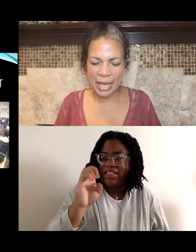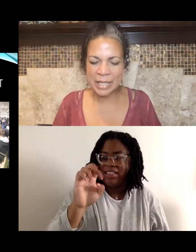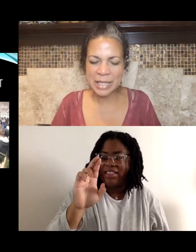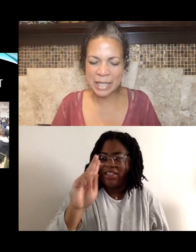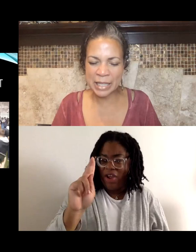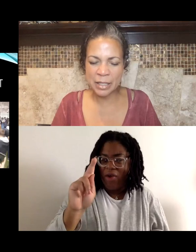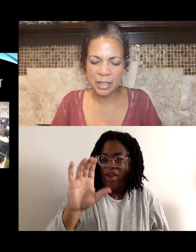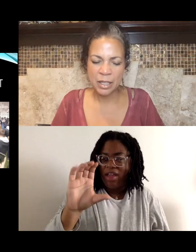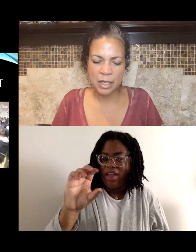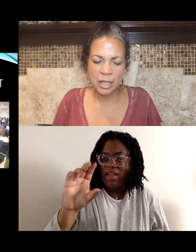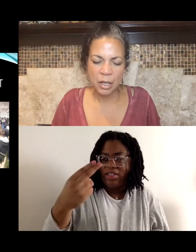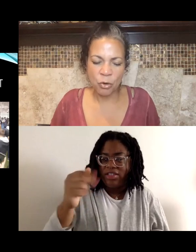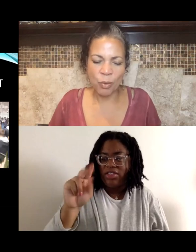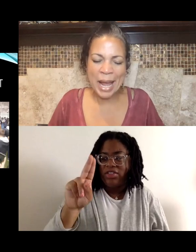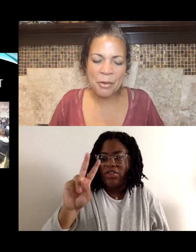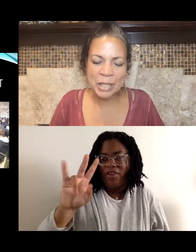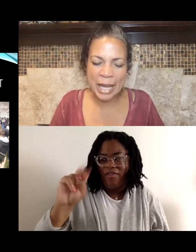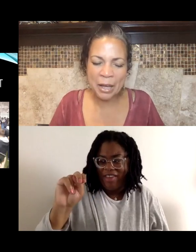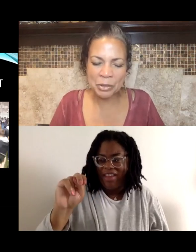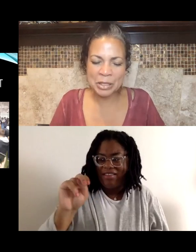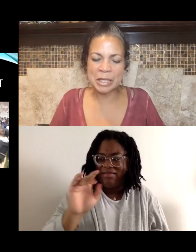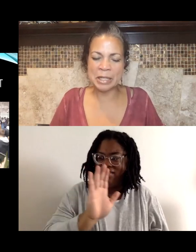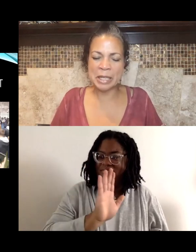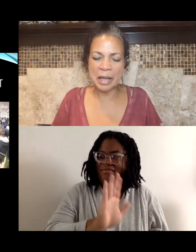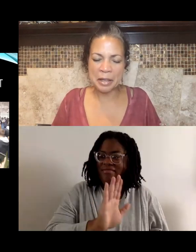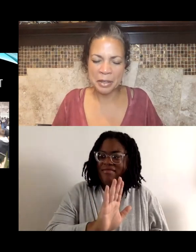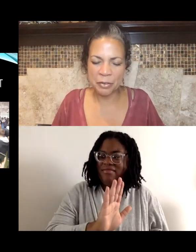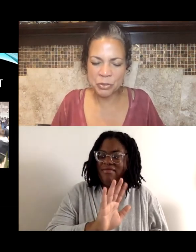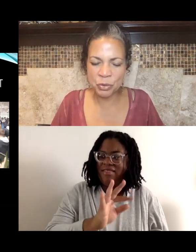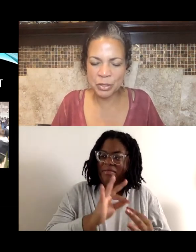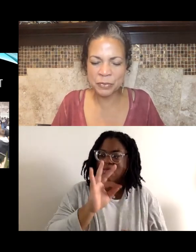as he ground down into the neck of George Floyd,